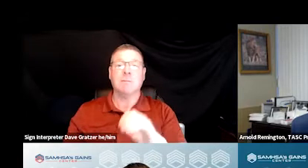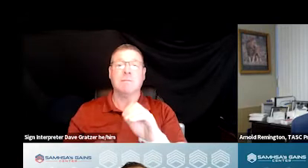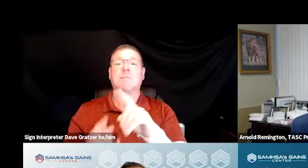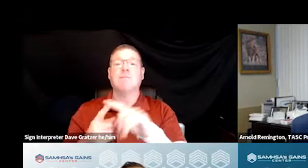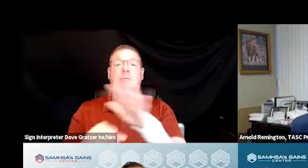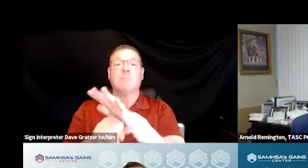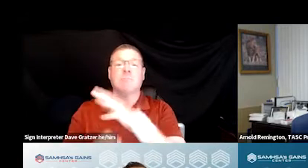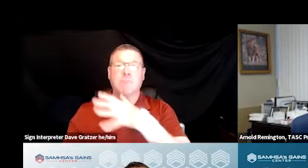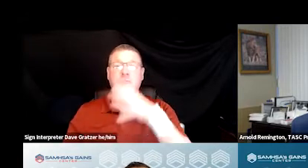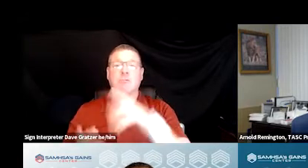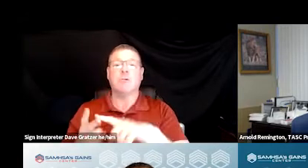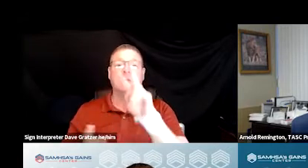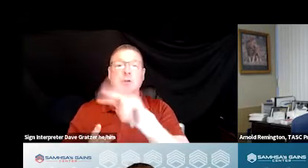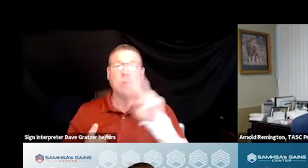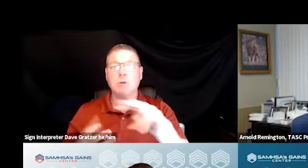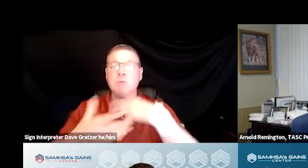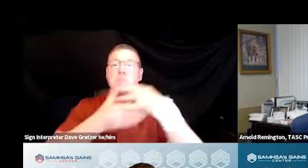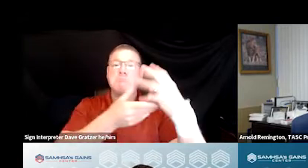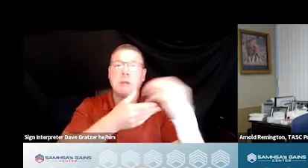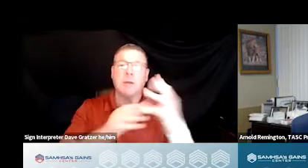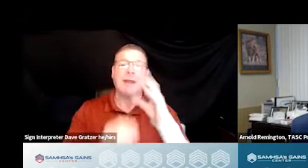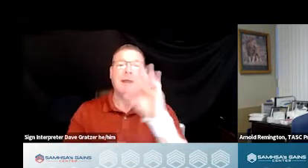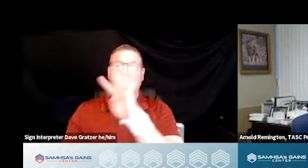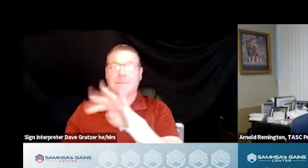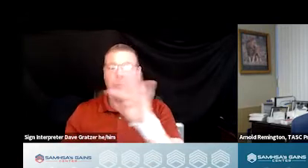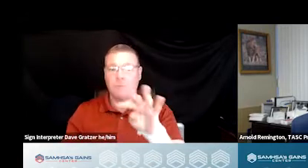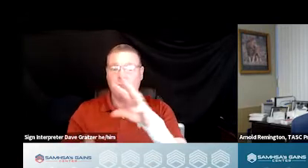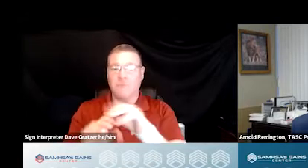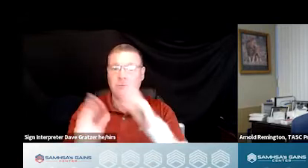22 are from suburban and 44 are from urban areas.